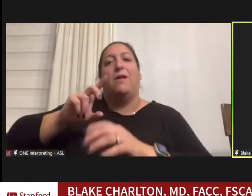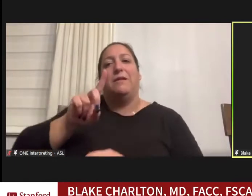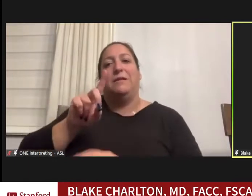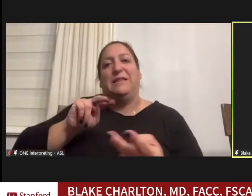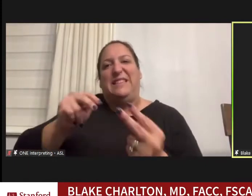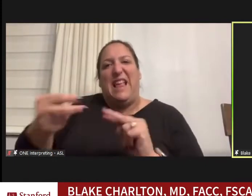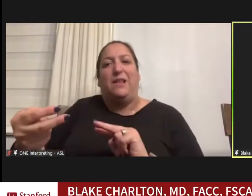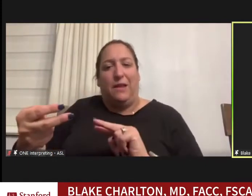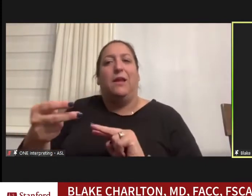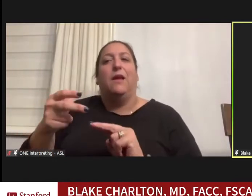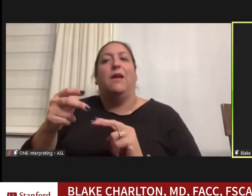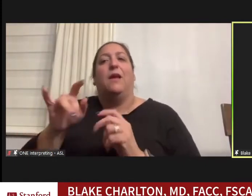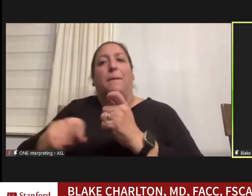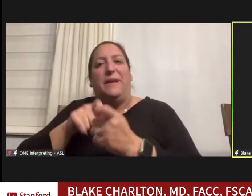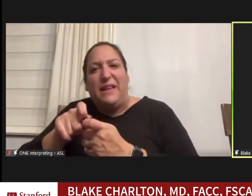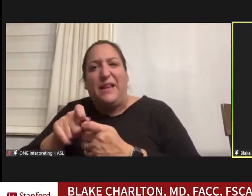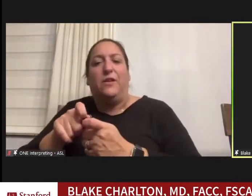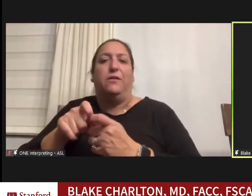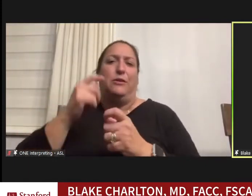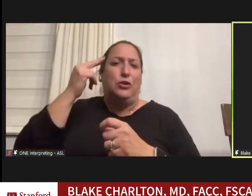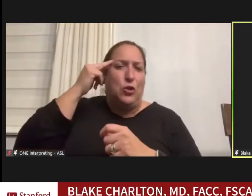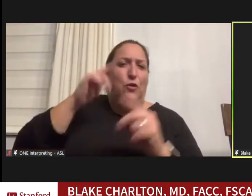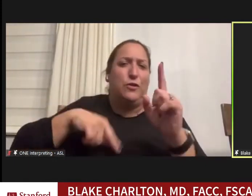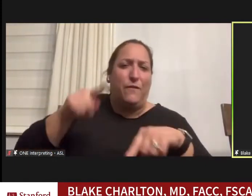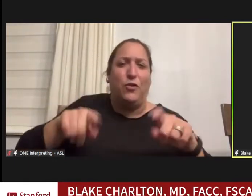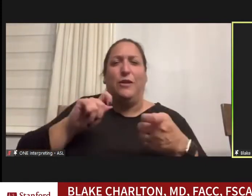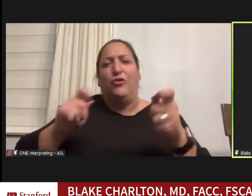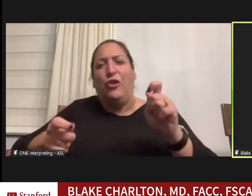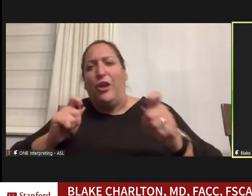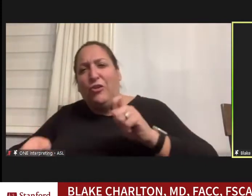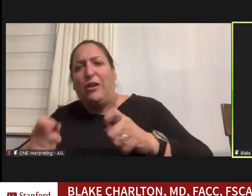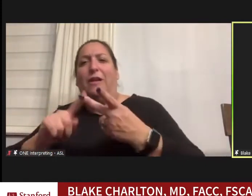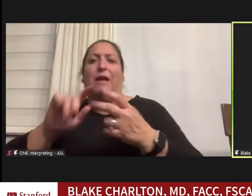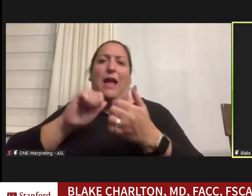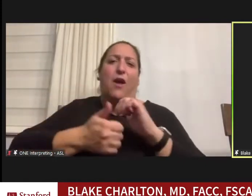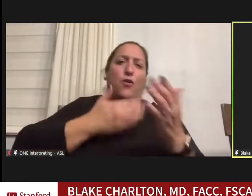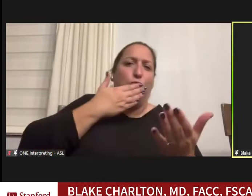neuro- diversity in general, was changing and how there were good and bad things associated